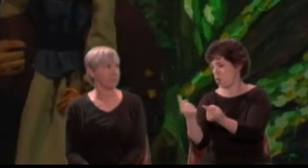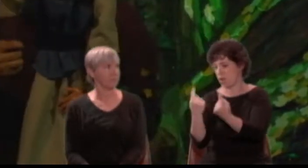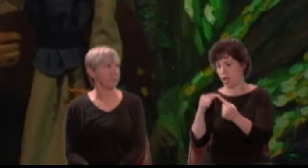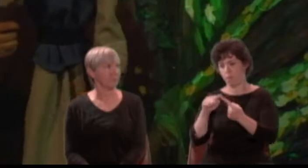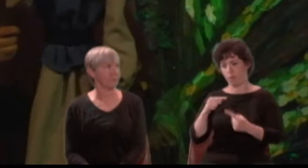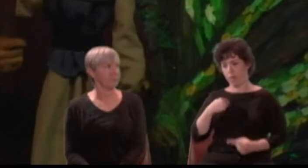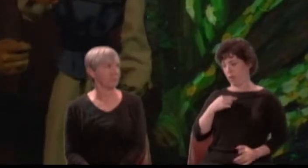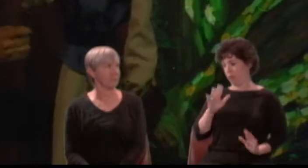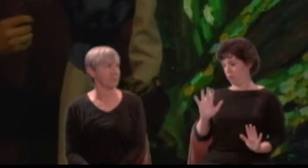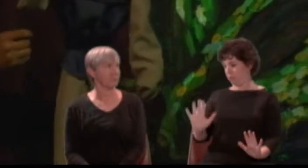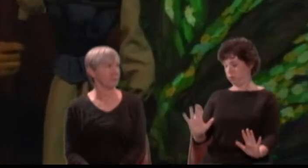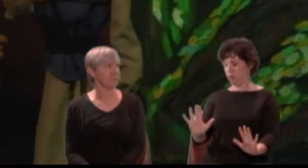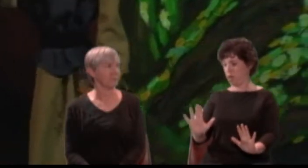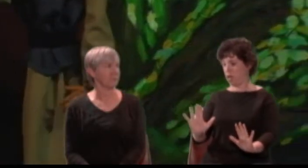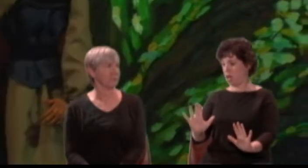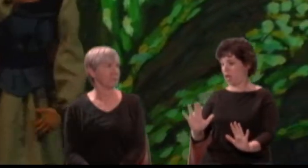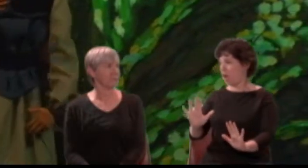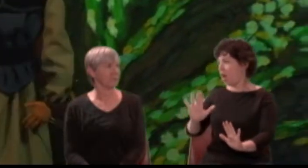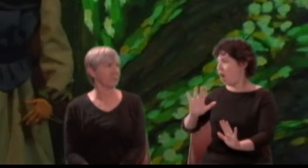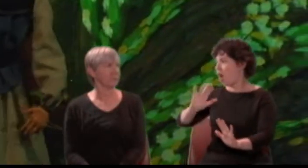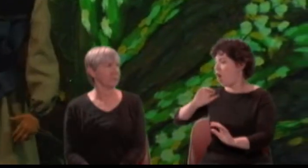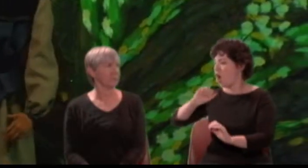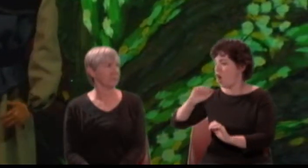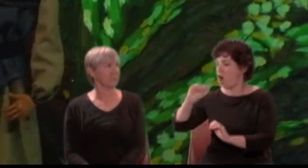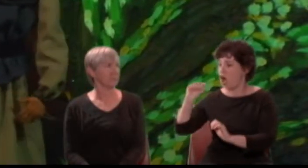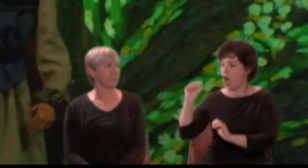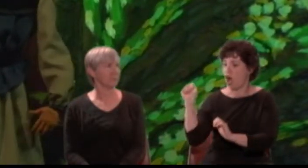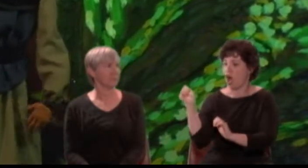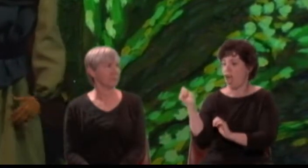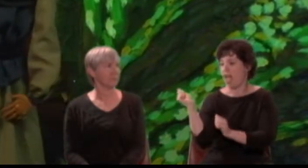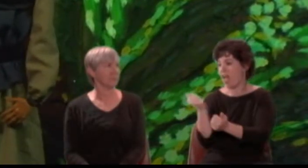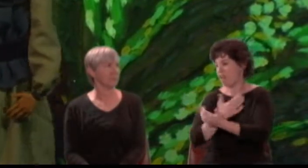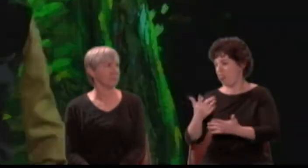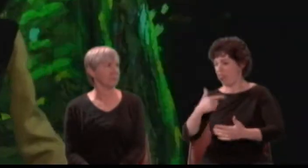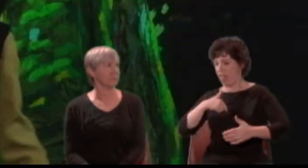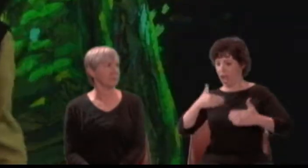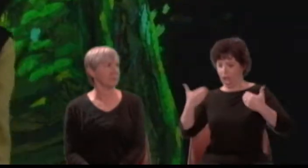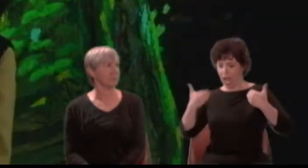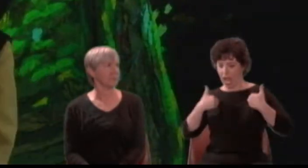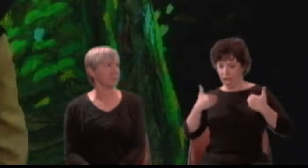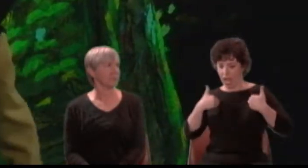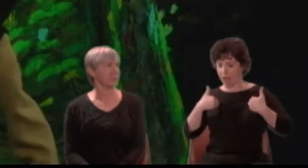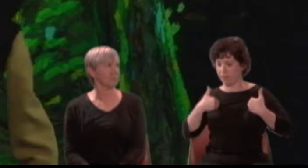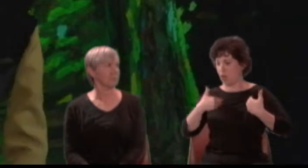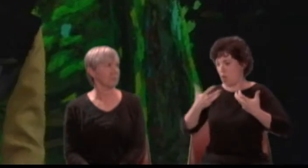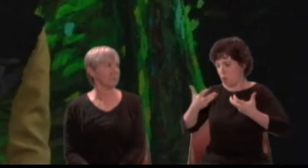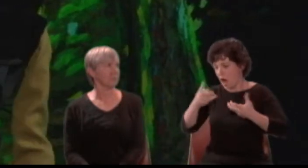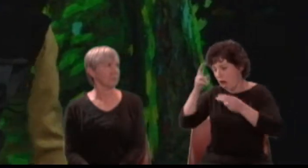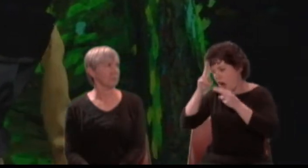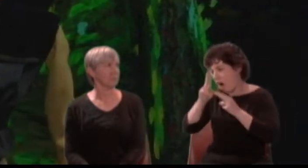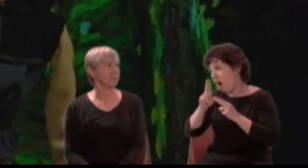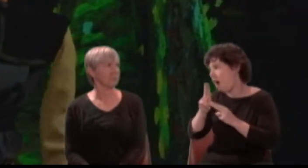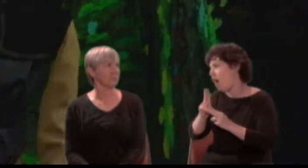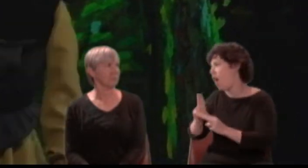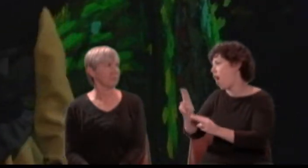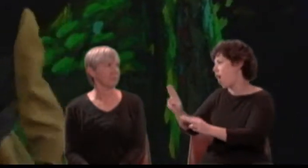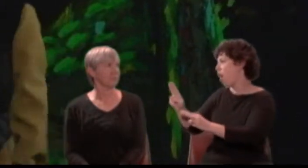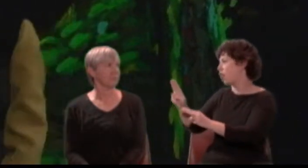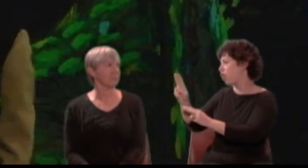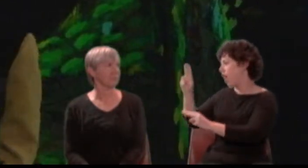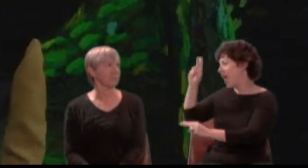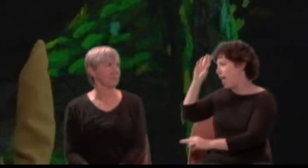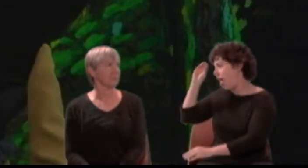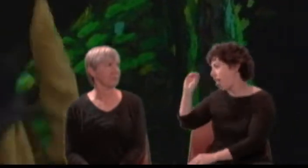And, all my powers, address your love and might to honour Helena and to be her knight!